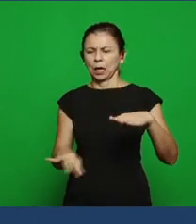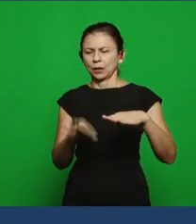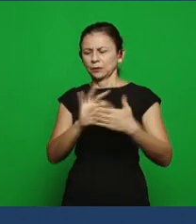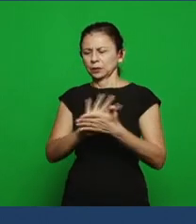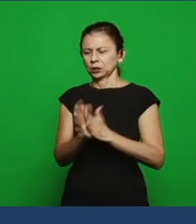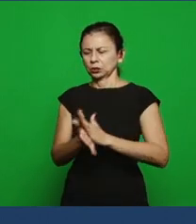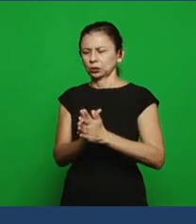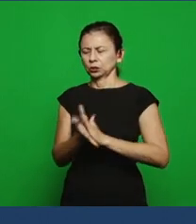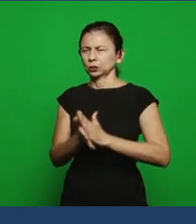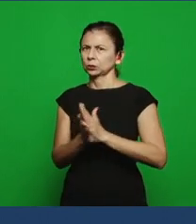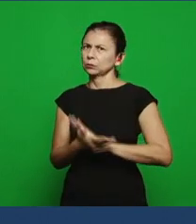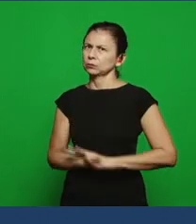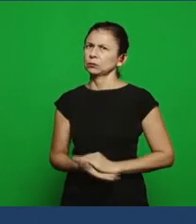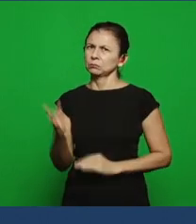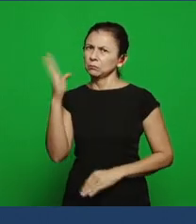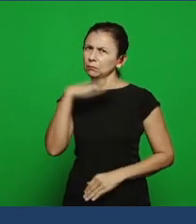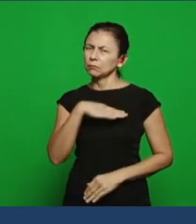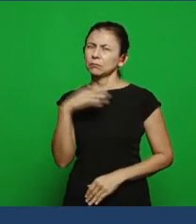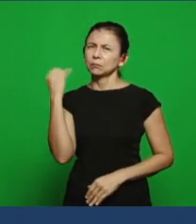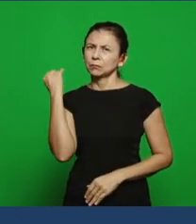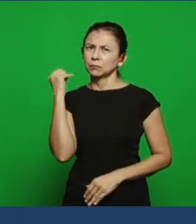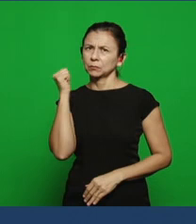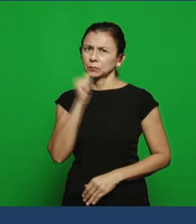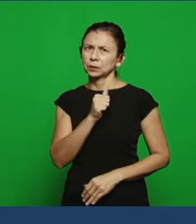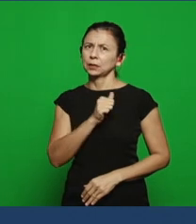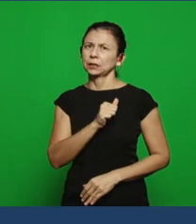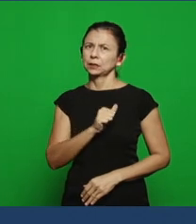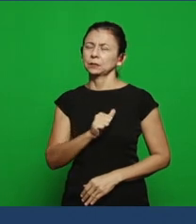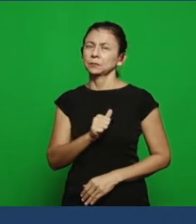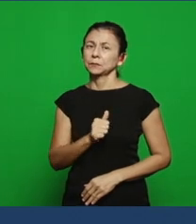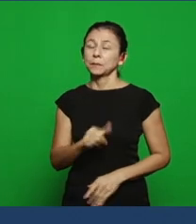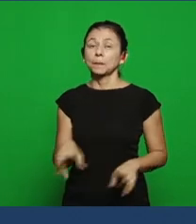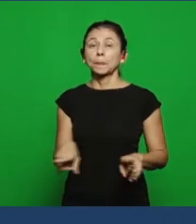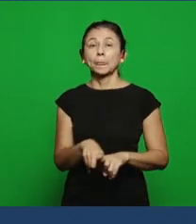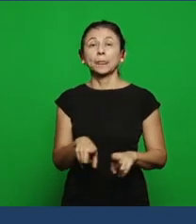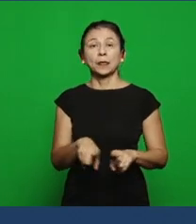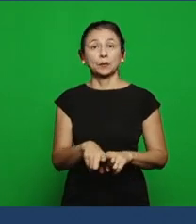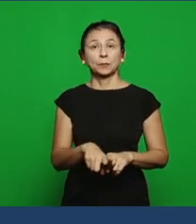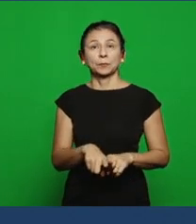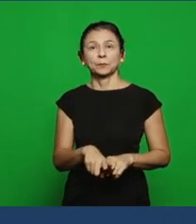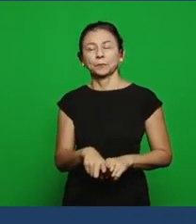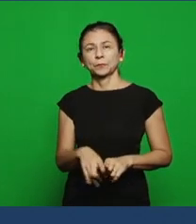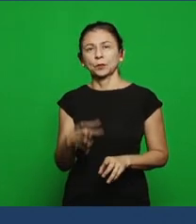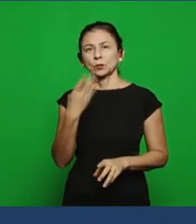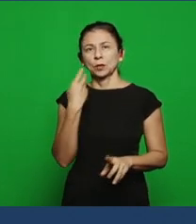compromised the government of Israel and after the destruction of the prophets of the Lord